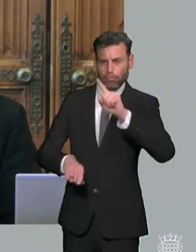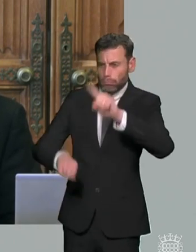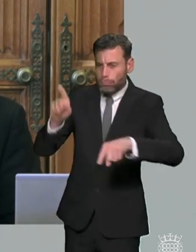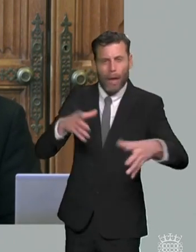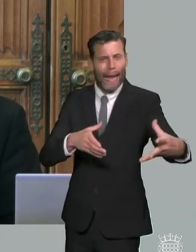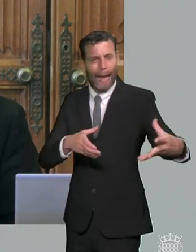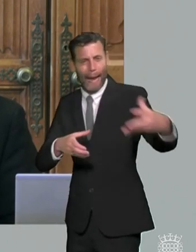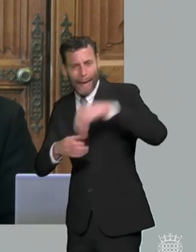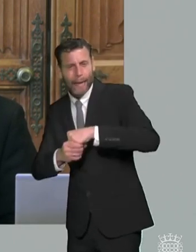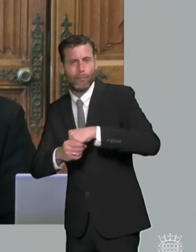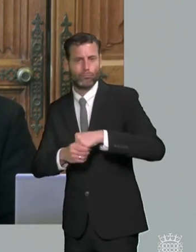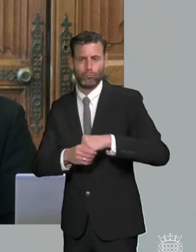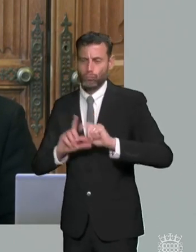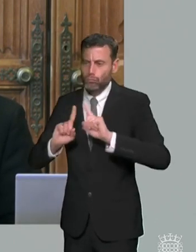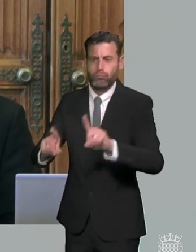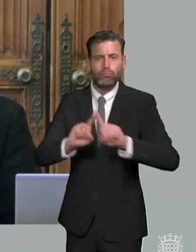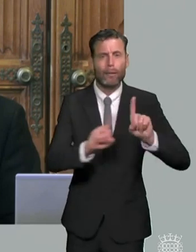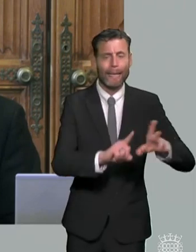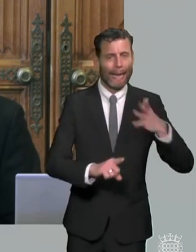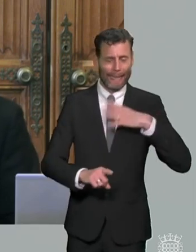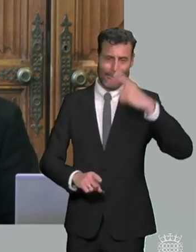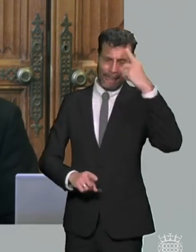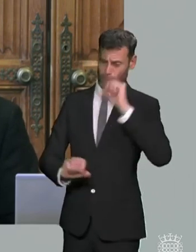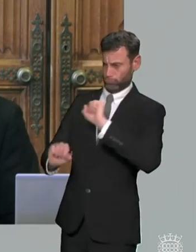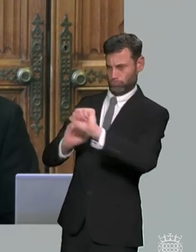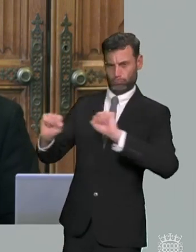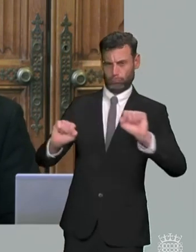to make sure they have a positive experience of learning and achieve the best possible